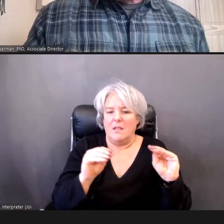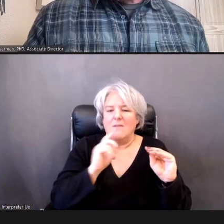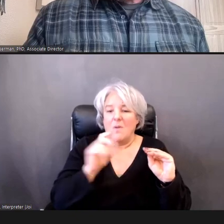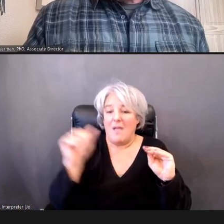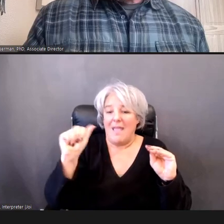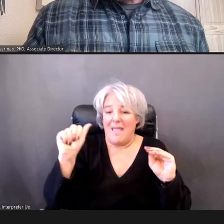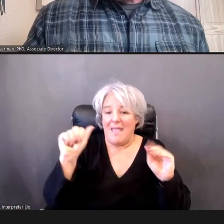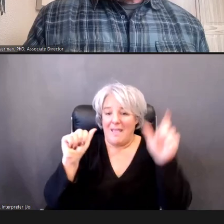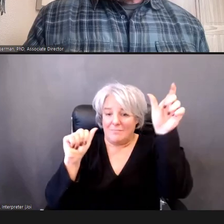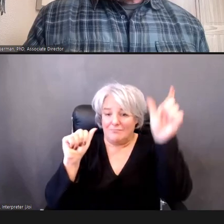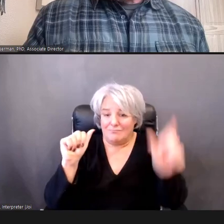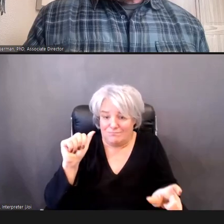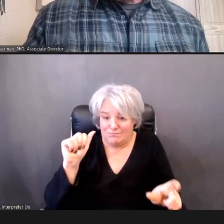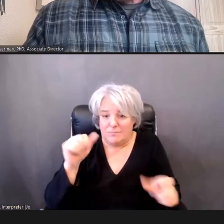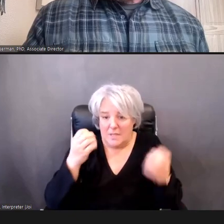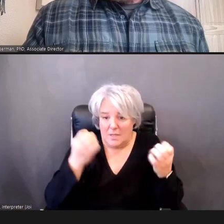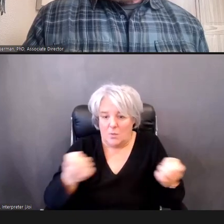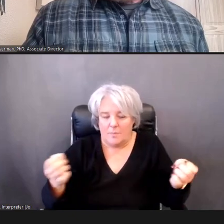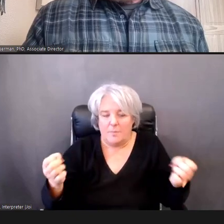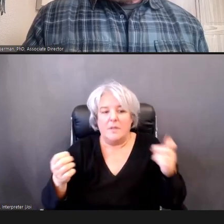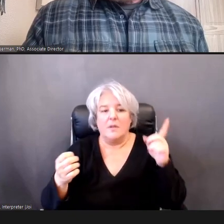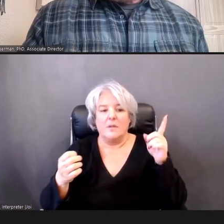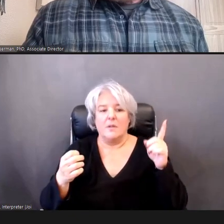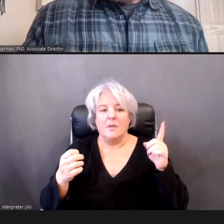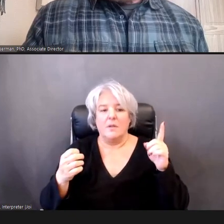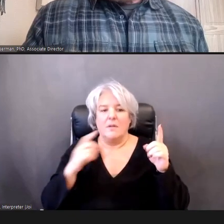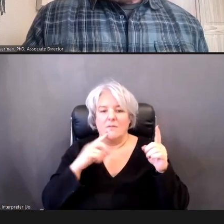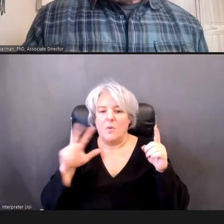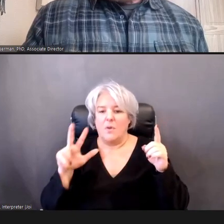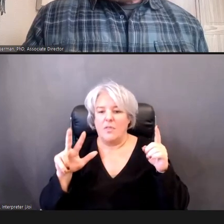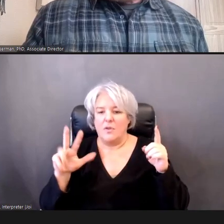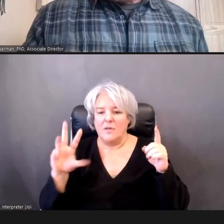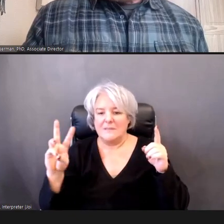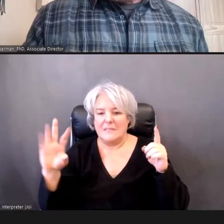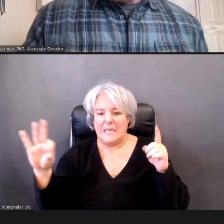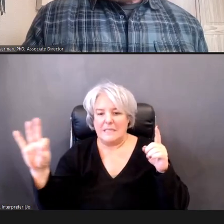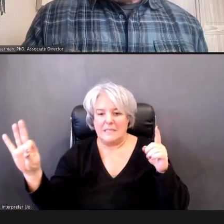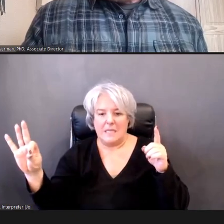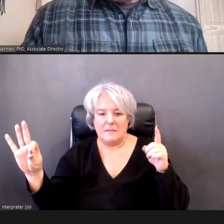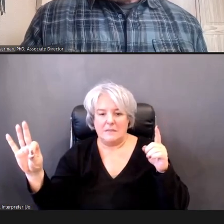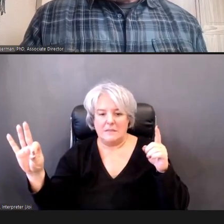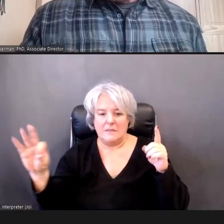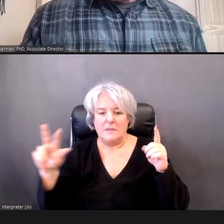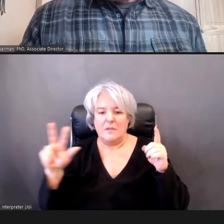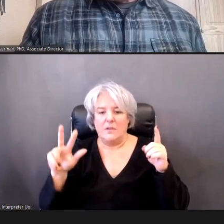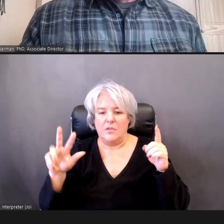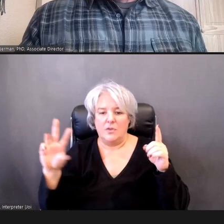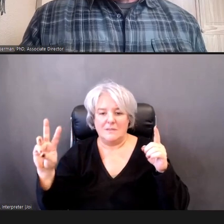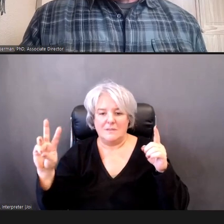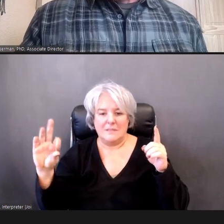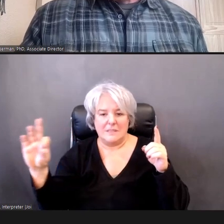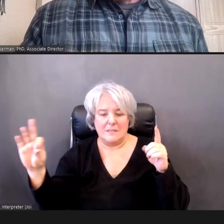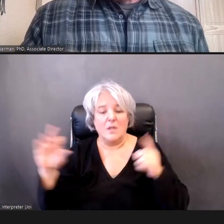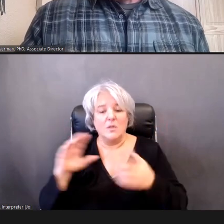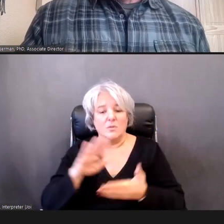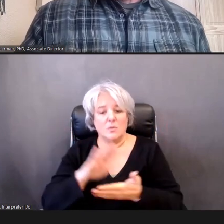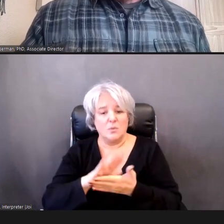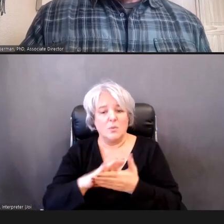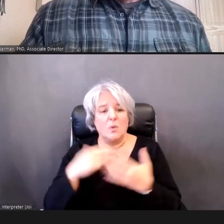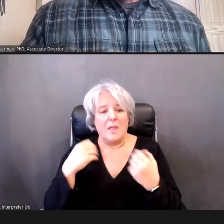equipment, 100 count for 36.99, so, School Health, could be a resource for those of you that have some of that equipment.